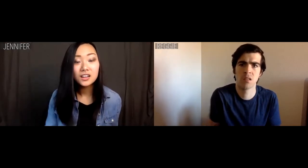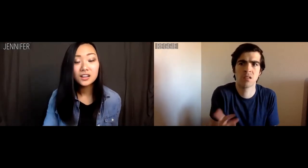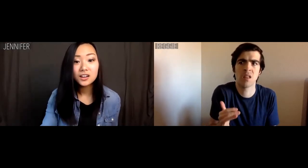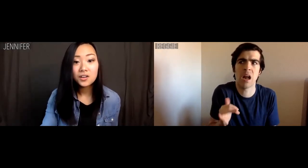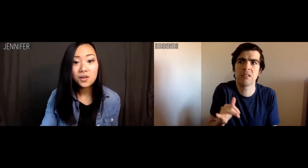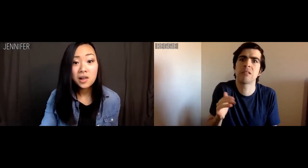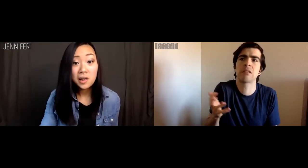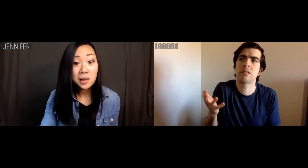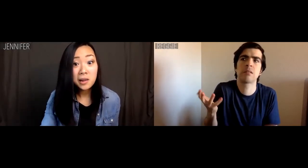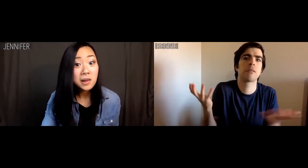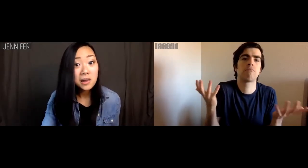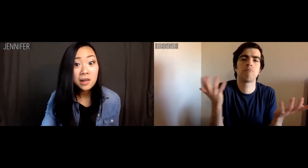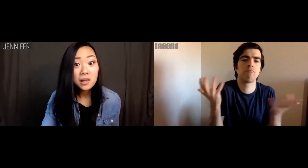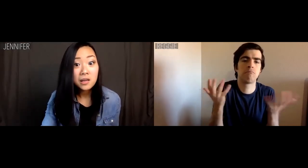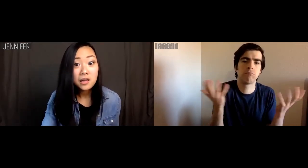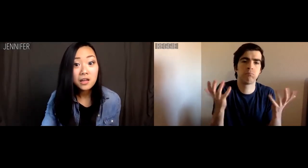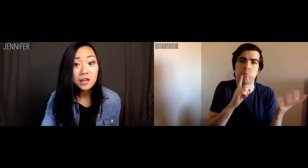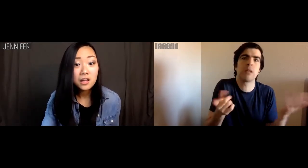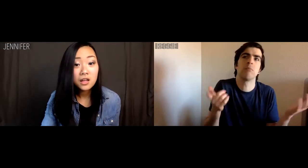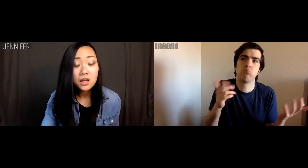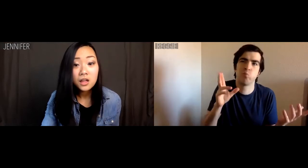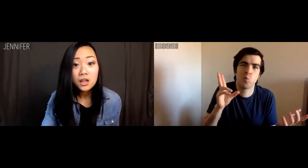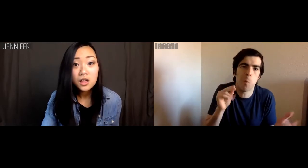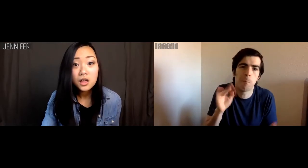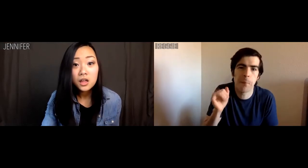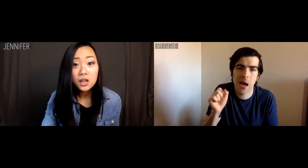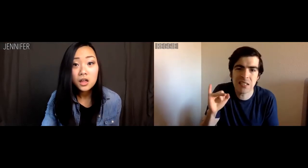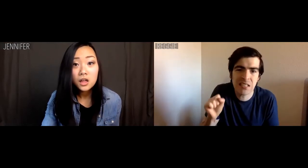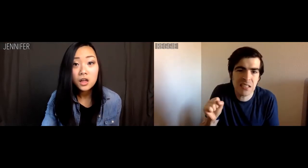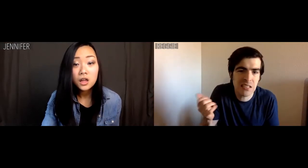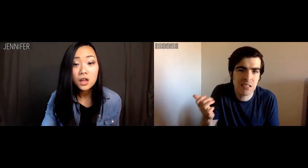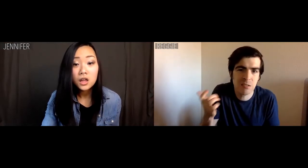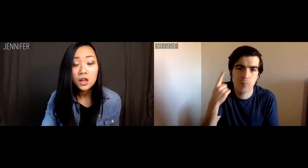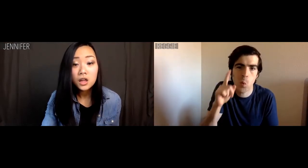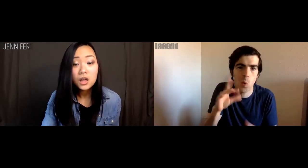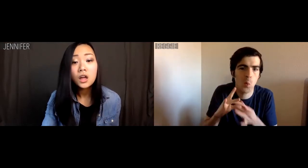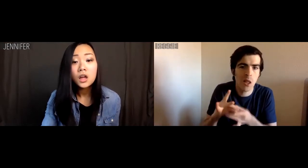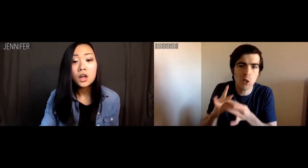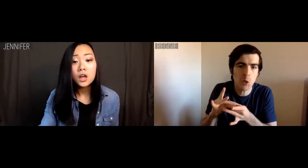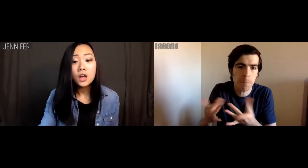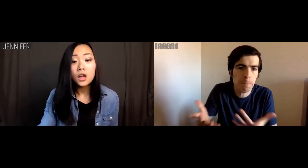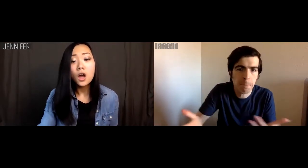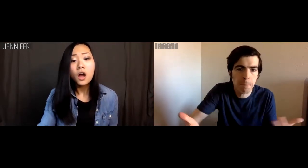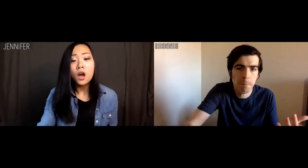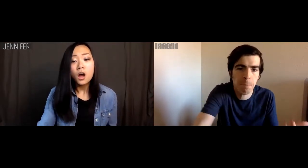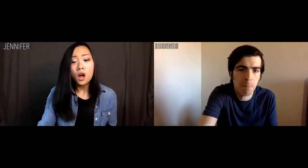Reggie: That's .... really no basis for a relationship.